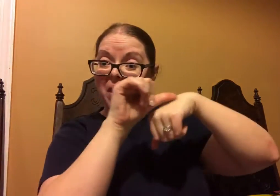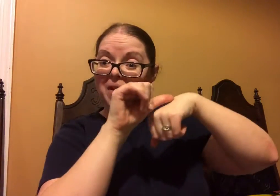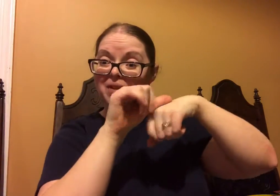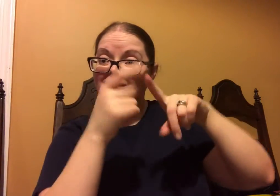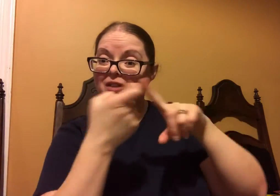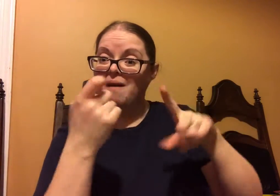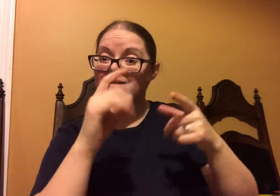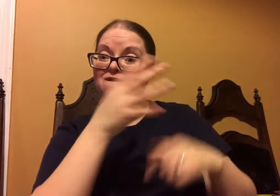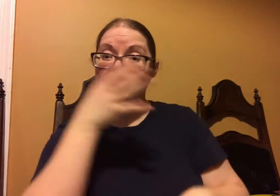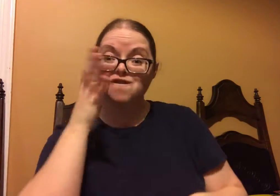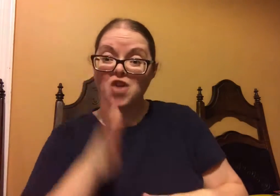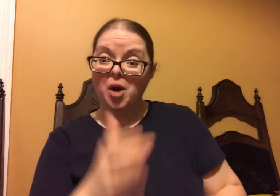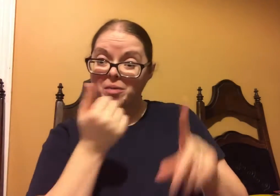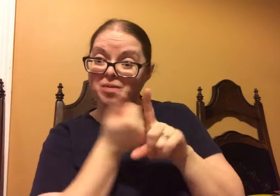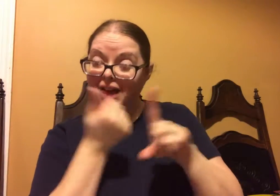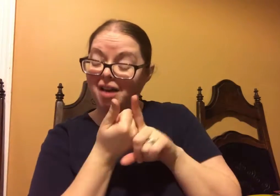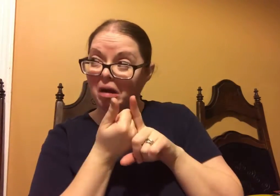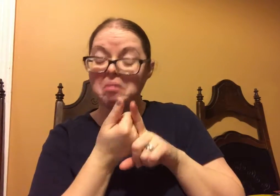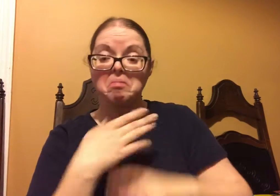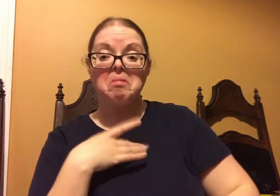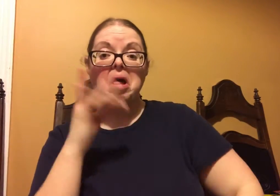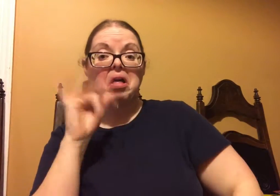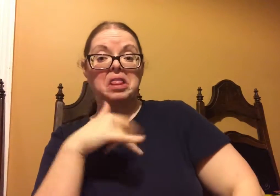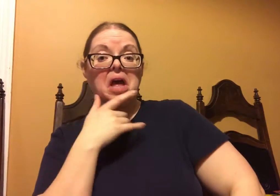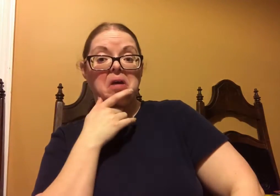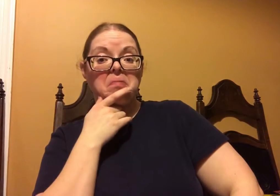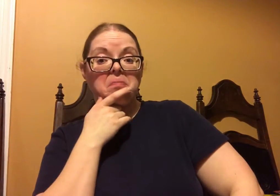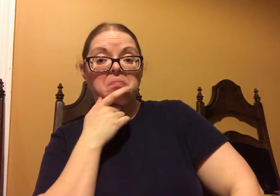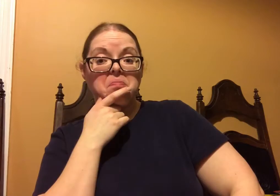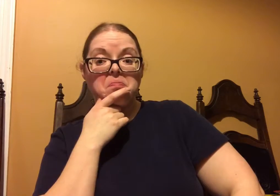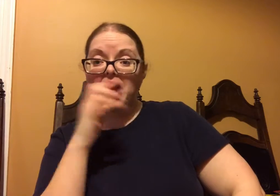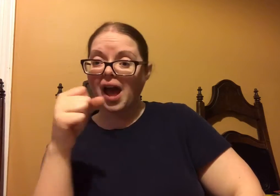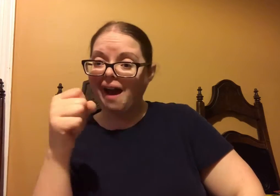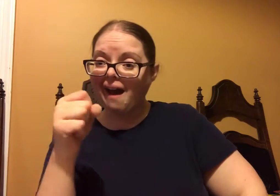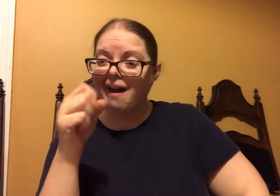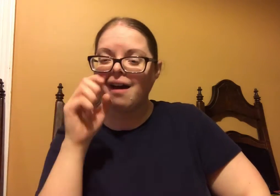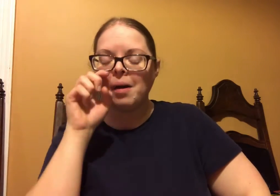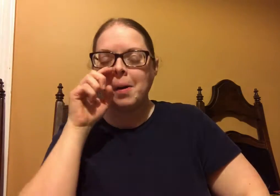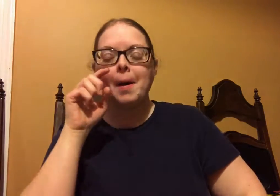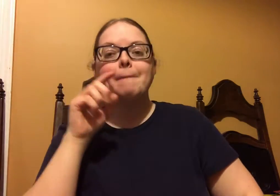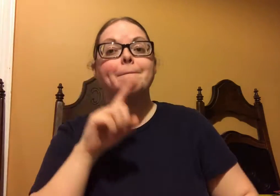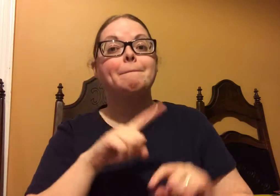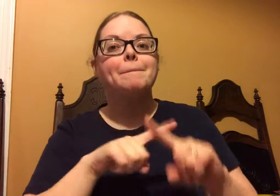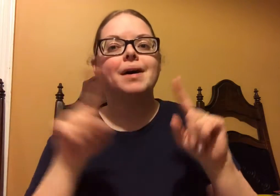I can buy the oils straight from the farmer themselves. I like that.